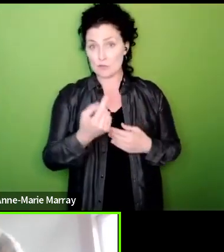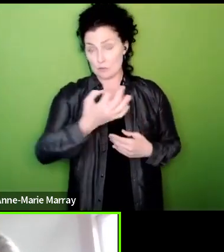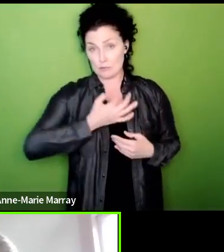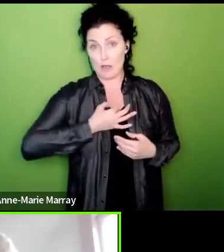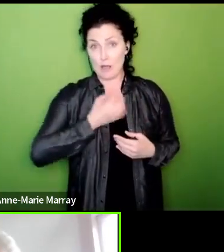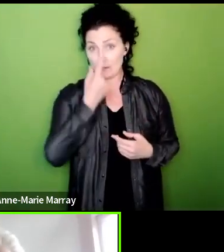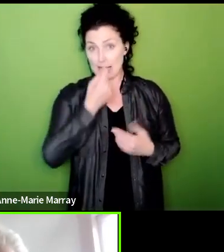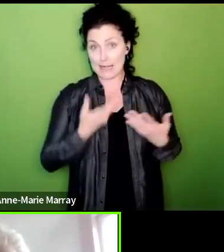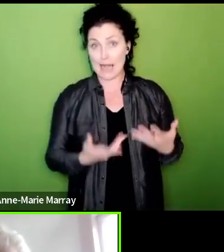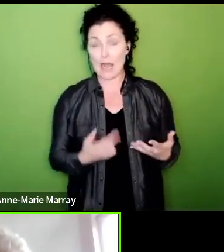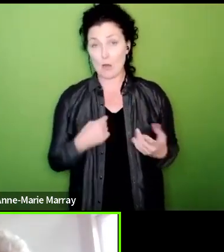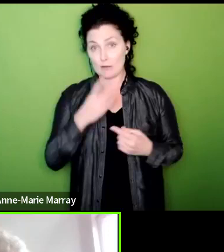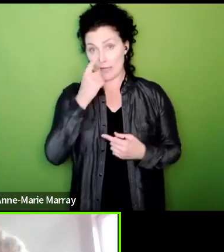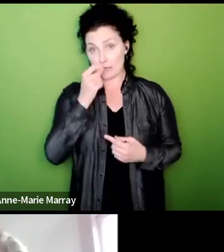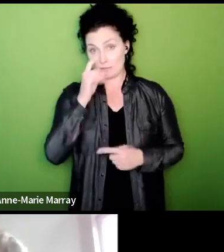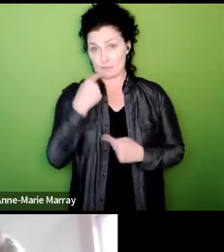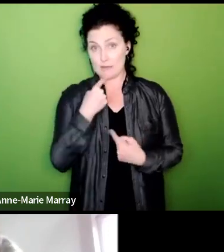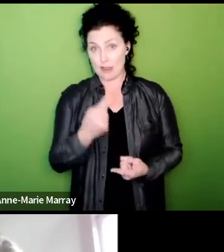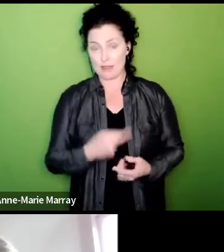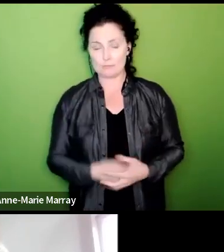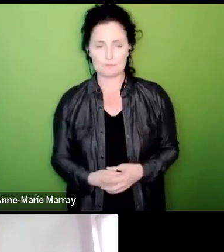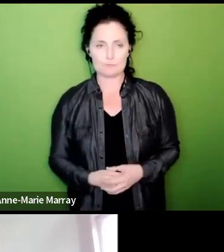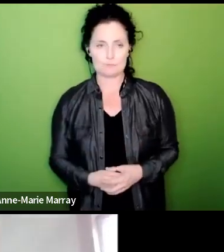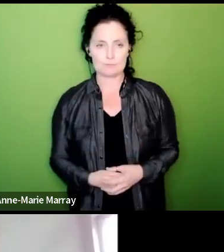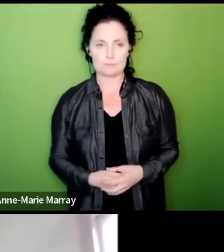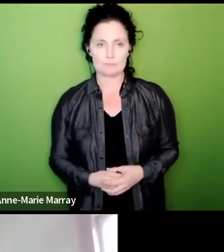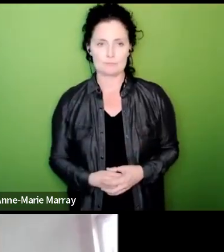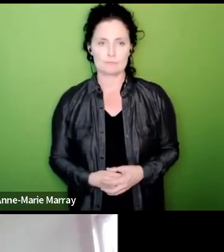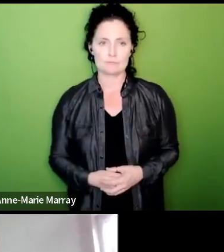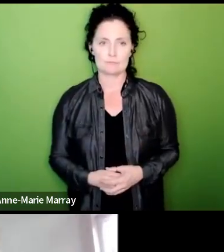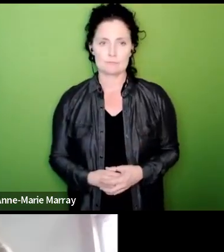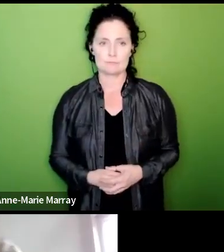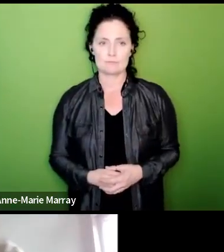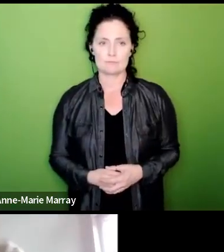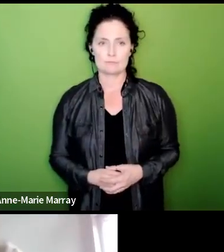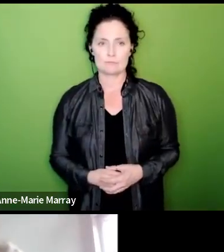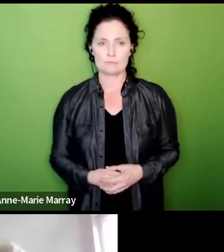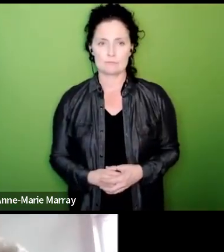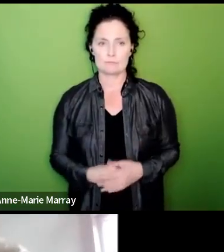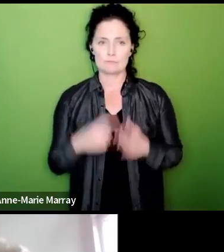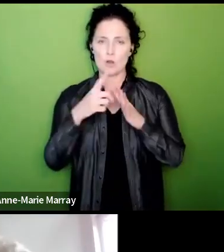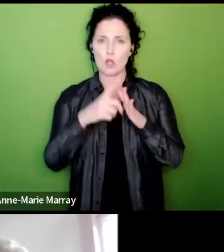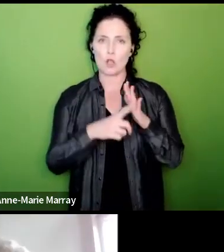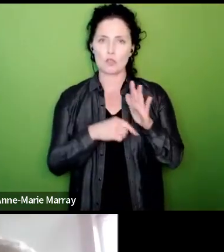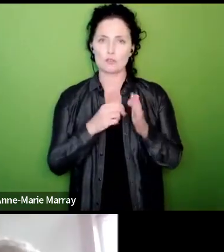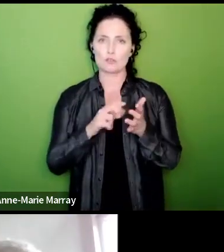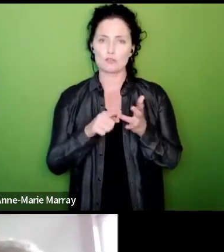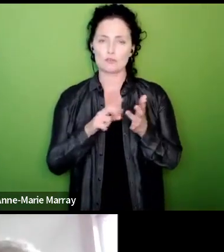can probably answer that that's great thank you okay uh John Livingston says will we be insisting